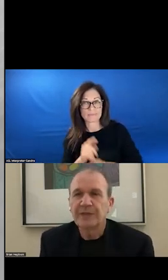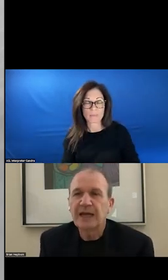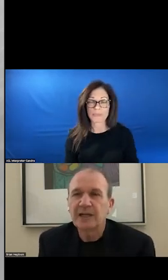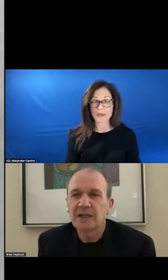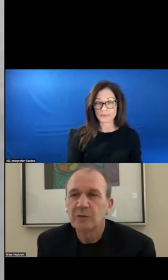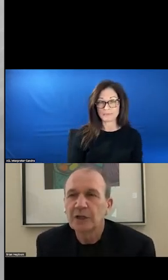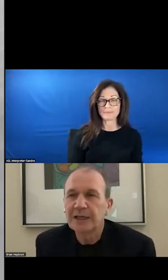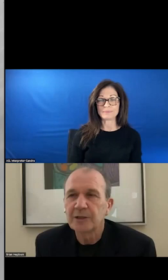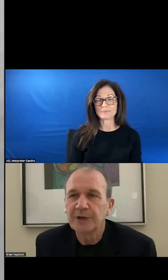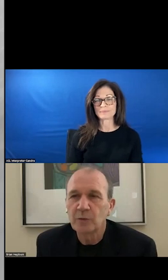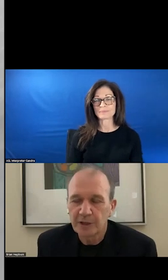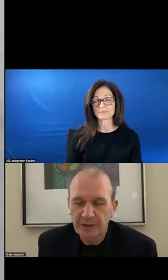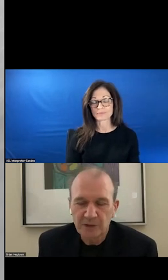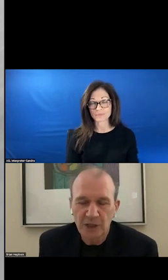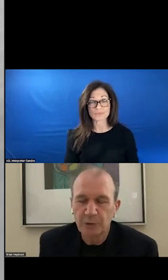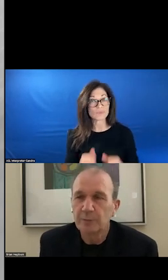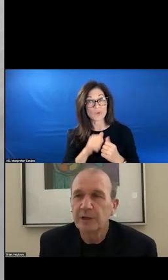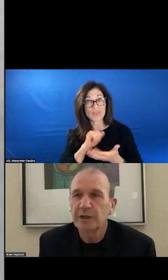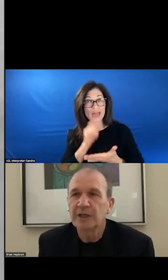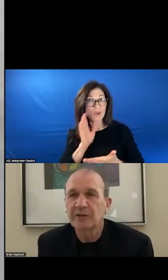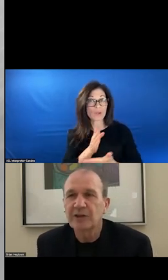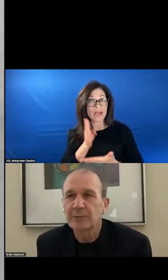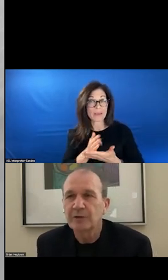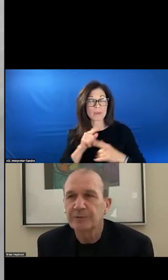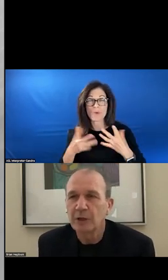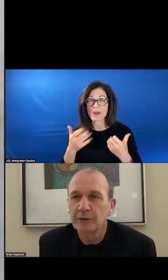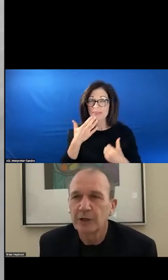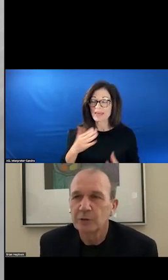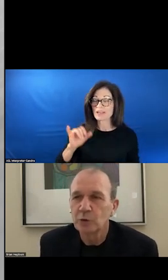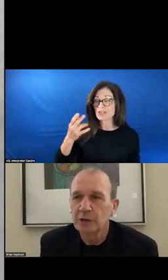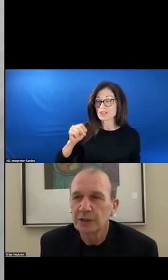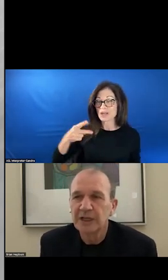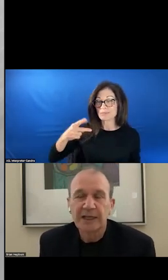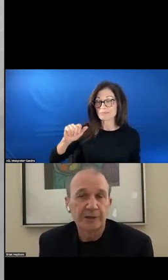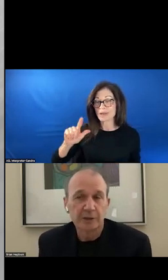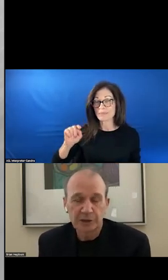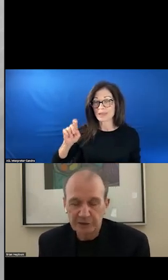IT. I WILL END, BUT I WANT TO THANK JOHN AT SAMHSA FOR ALL THEIR HARD WORK AND